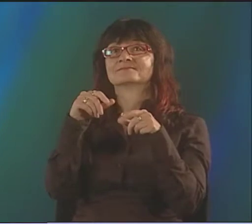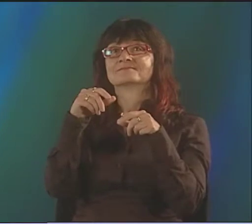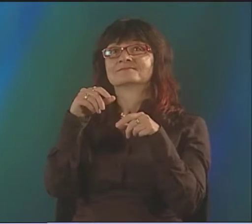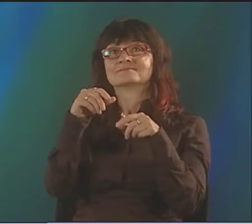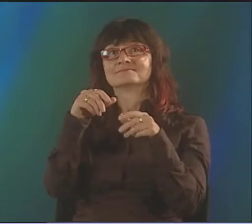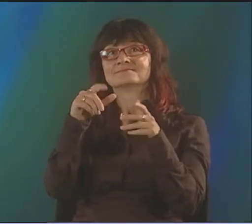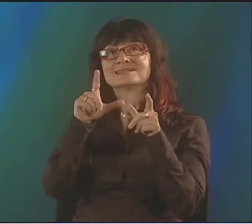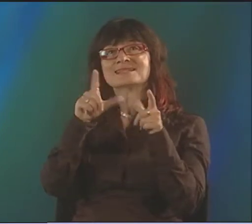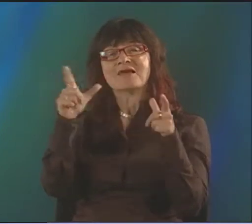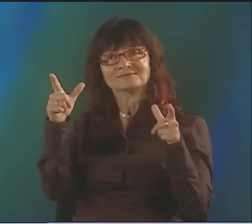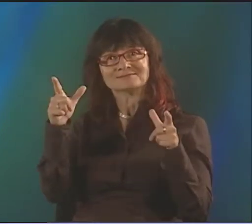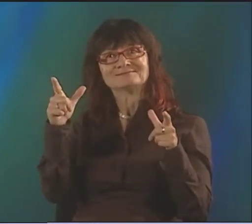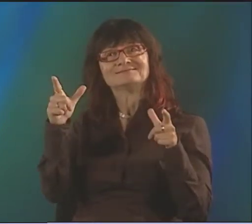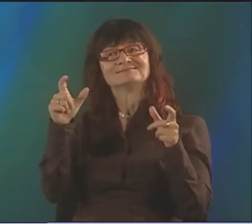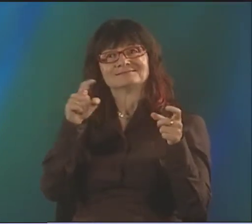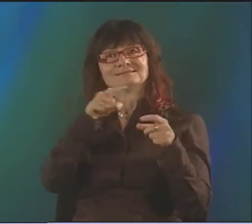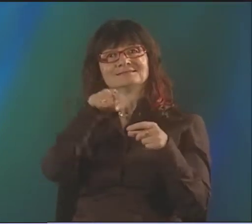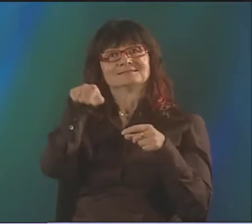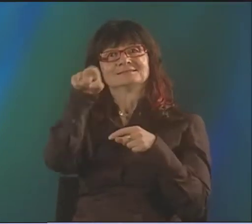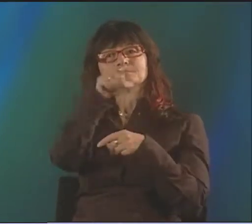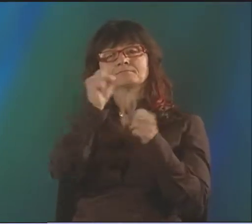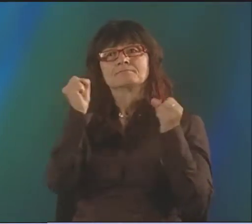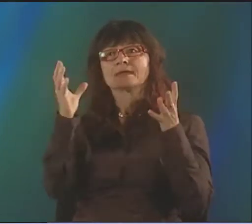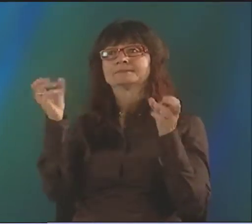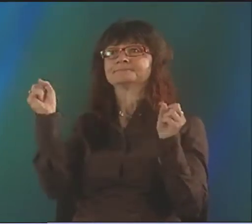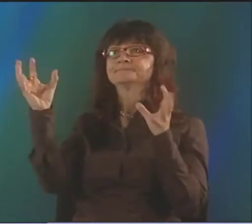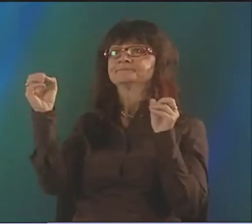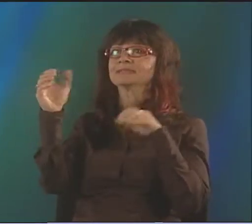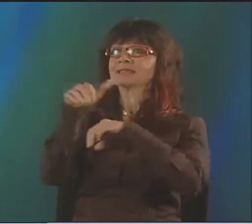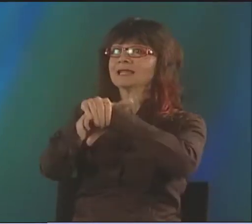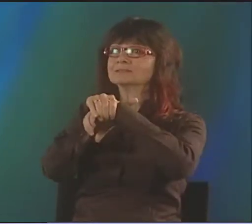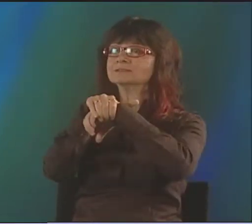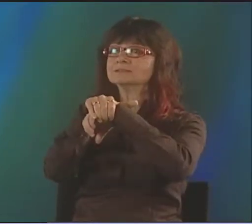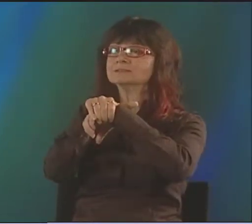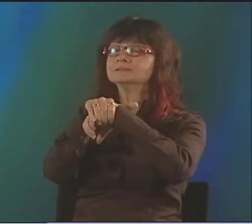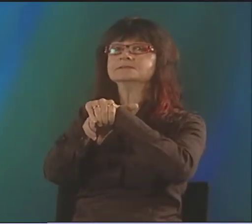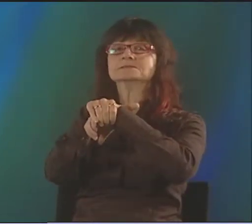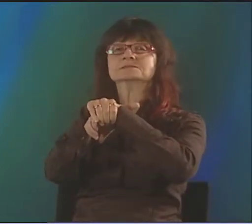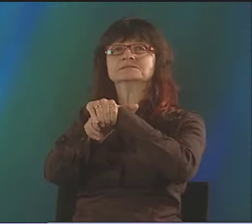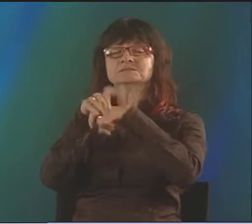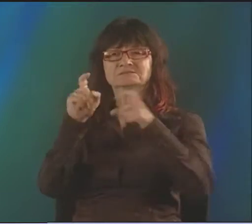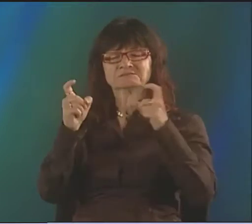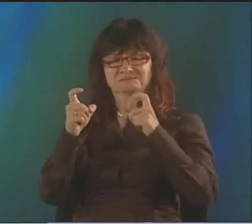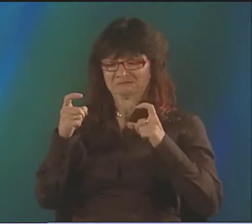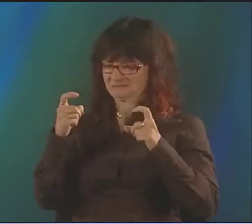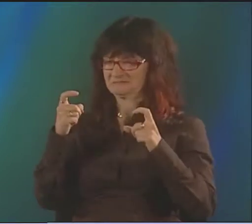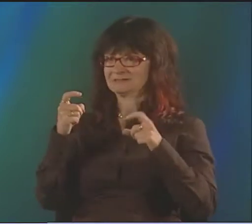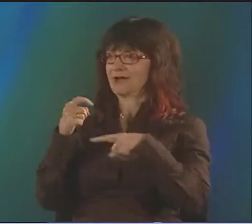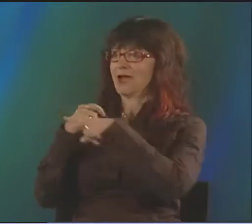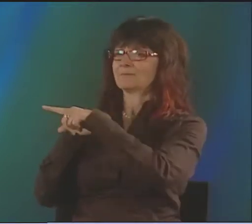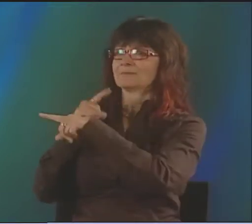I WAS IN THEATER. BUT THE LANGUAGE I SAW HERE WAS MOSTLY ENGLISH. PEOPLE WERE SIGNING MORE ENGLISH.